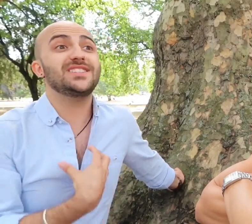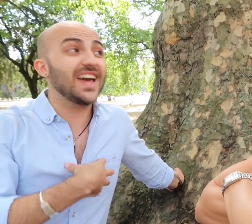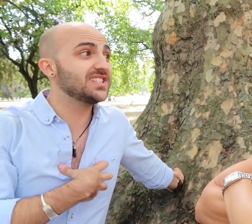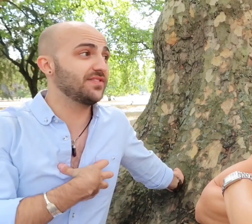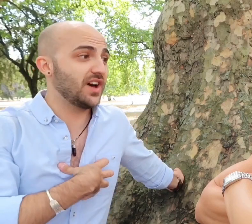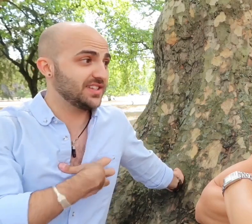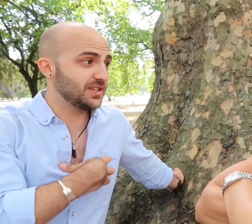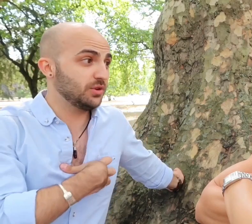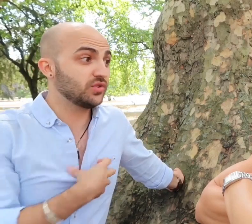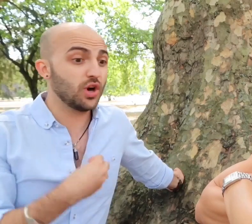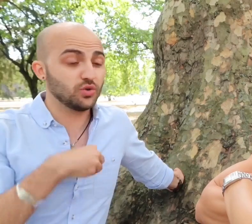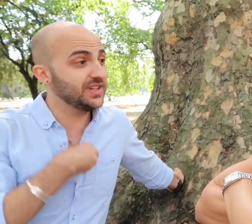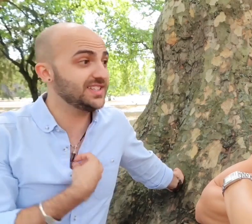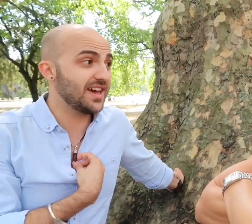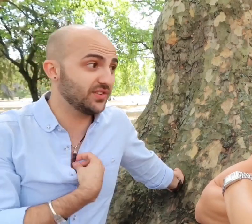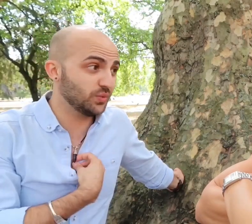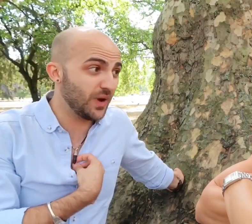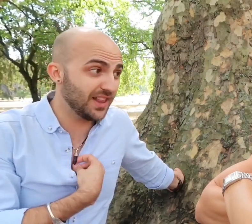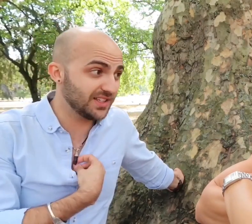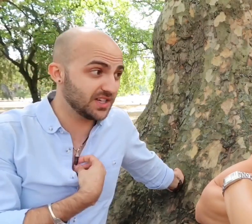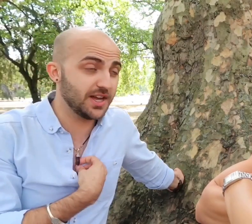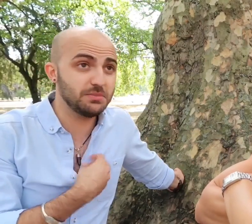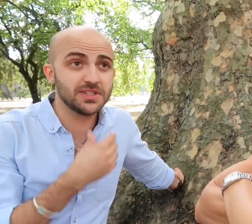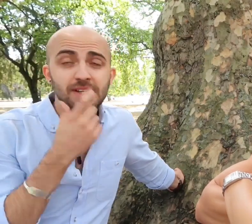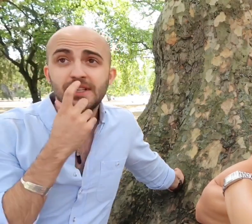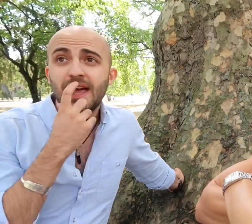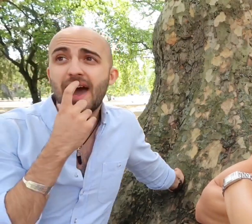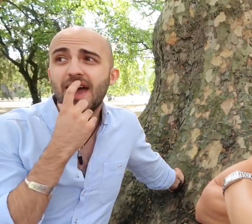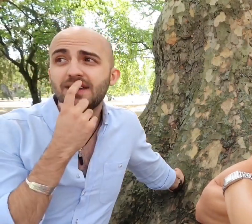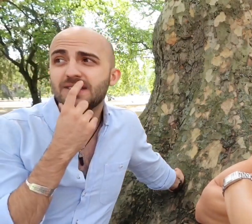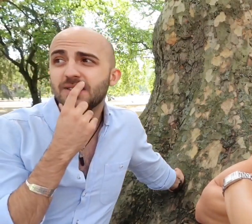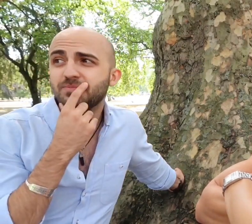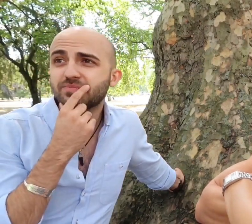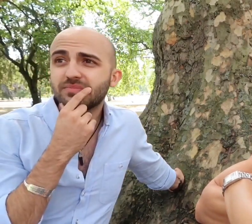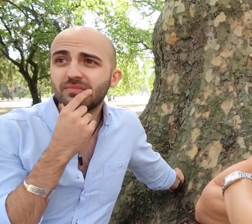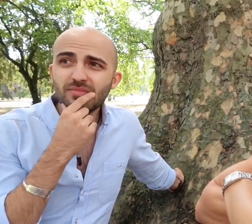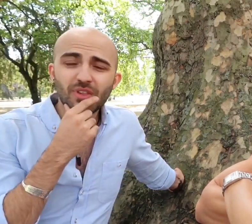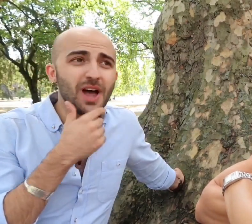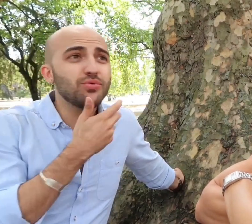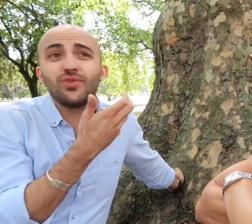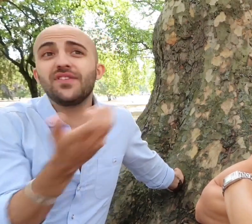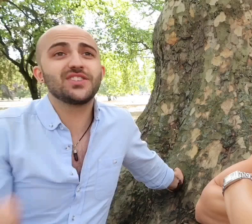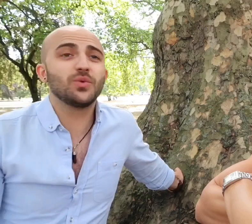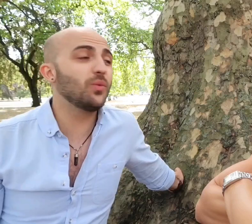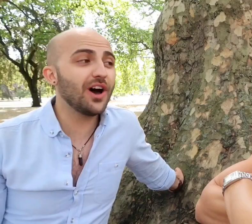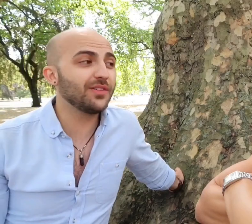someone who's culturally Deaf as well at times and I'm privy to a world